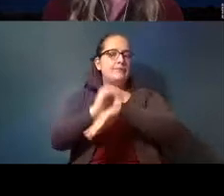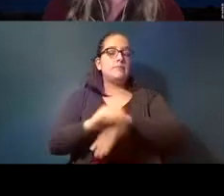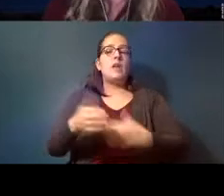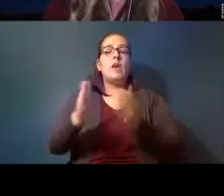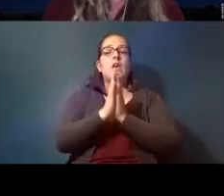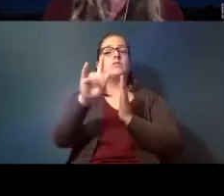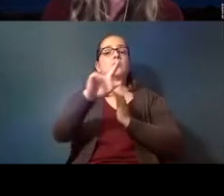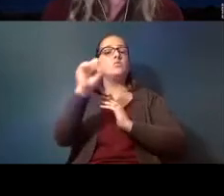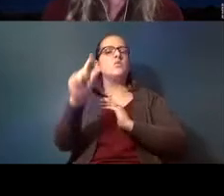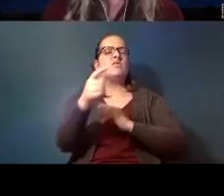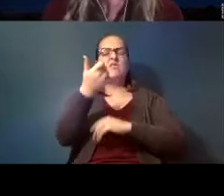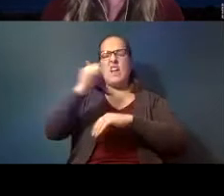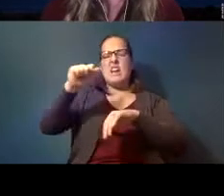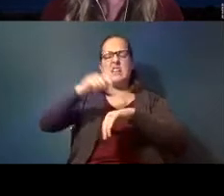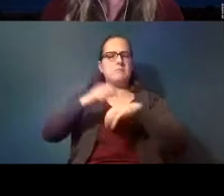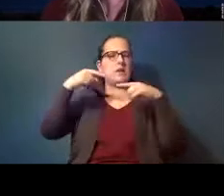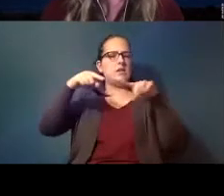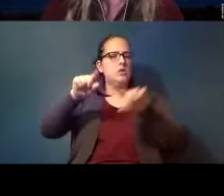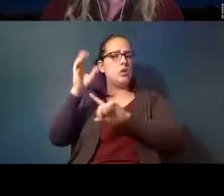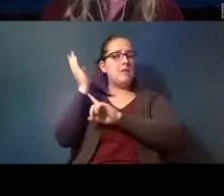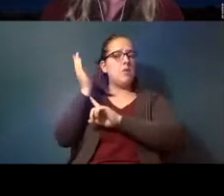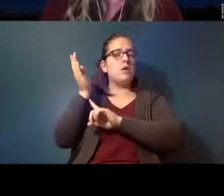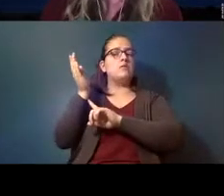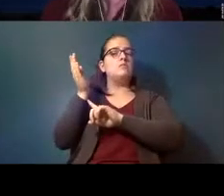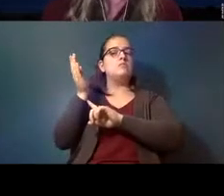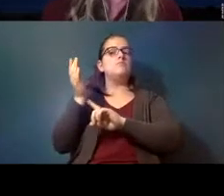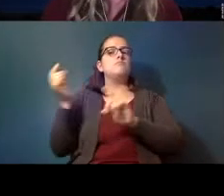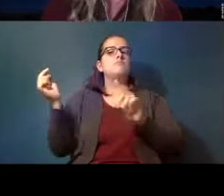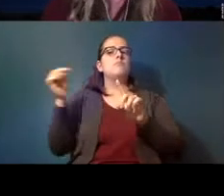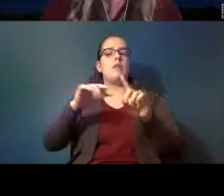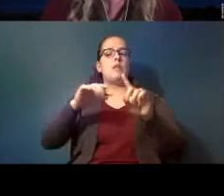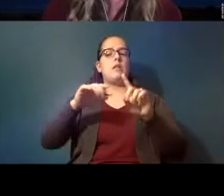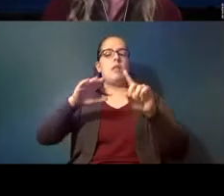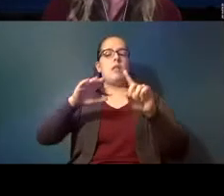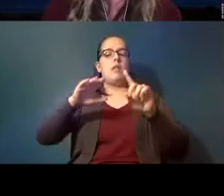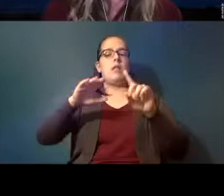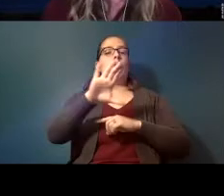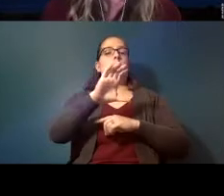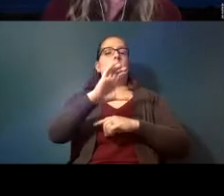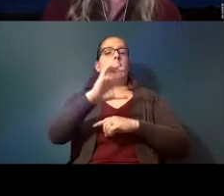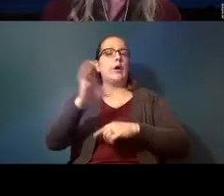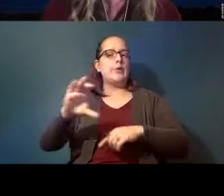at any point during the presentation go to the bottom of your zoom screen where you will find a q